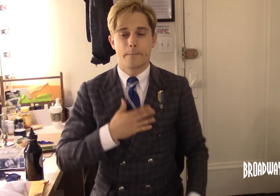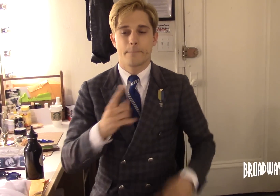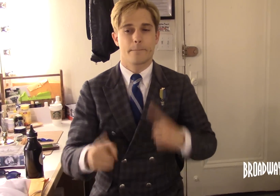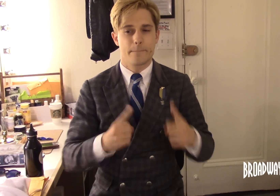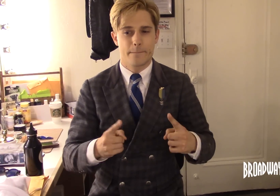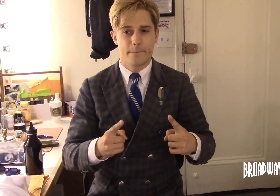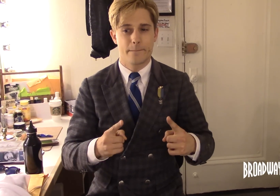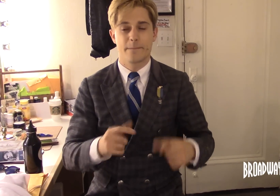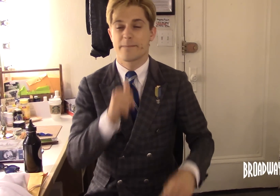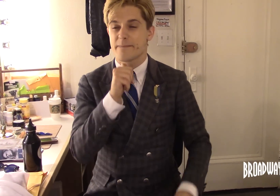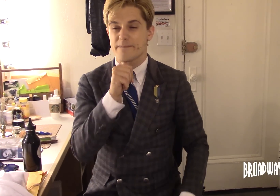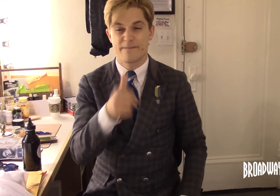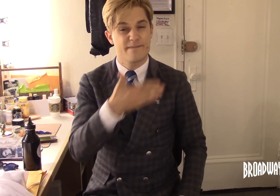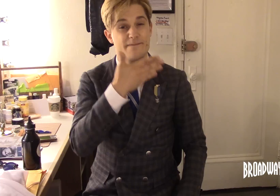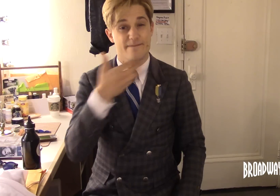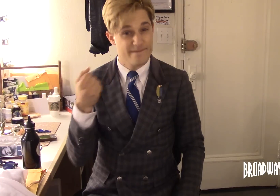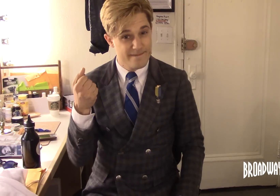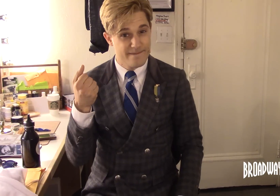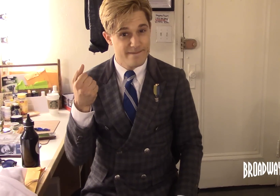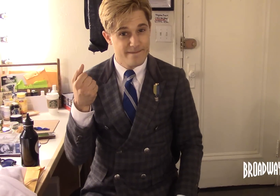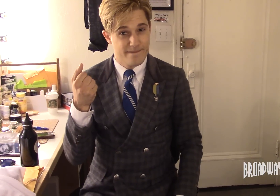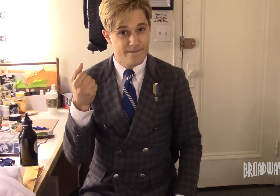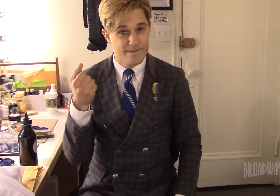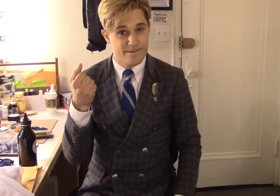My sign is not the best.